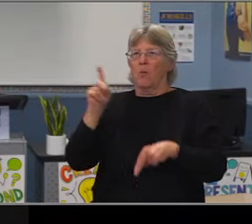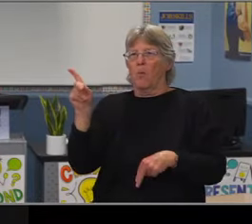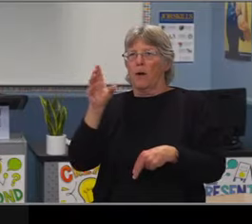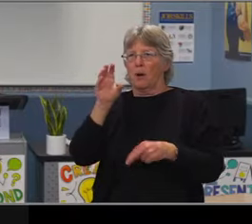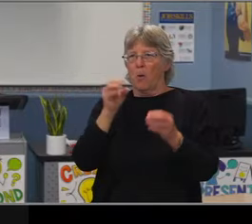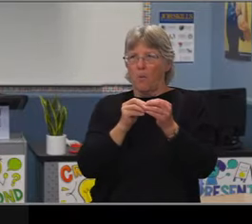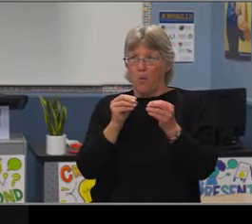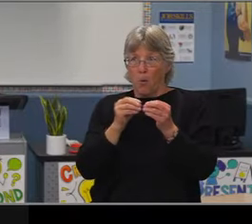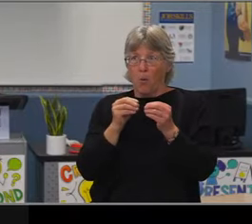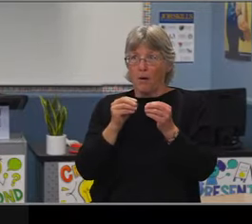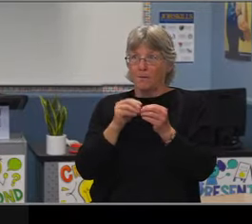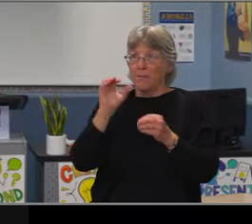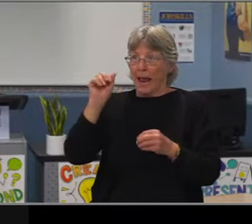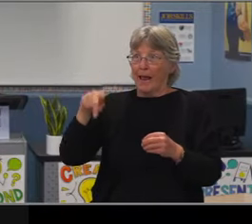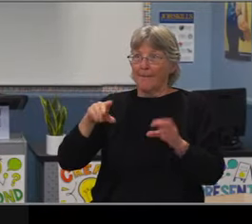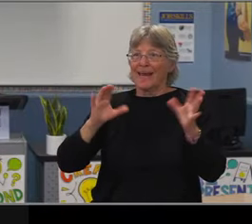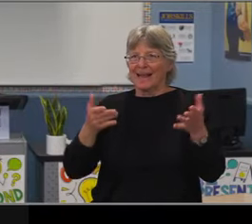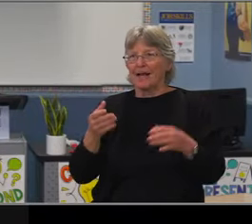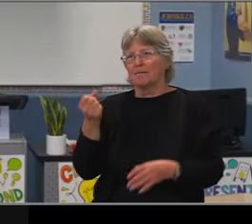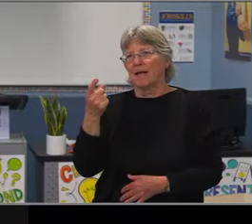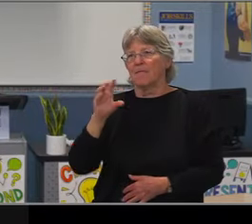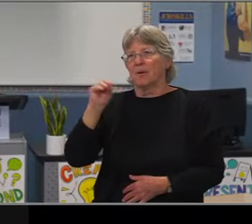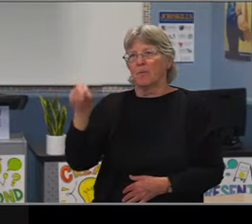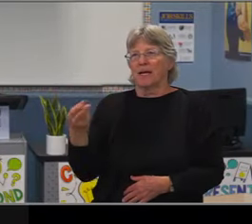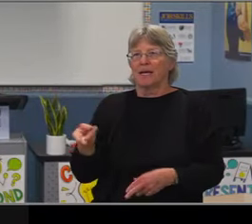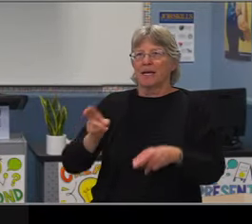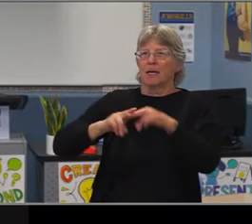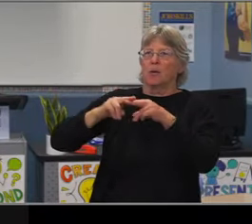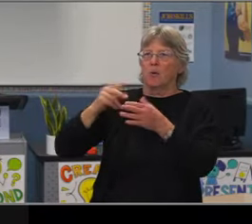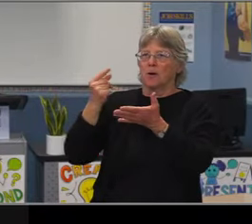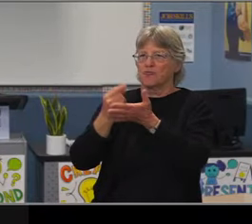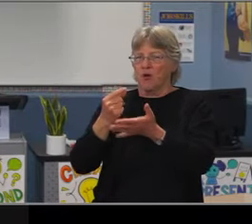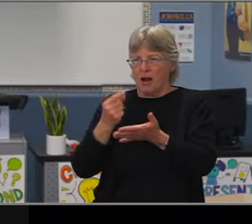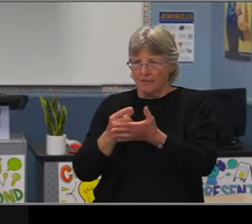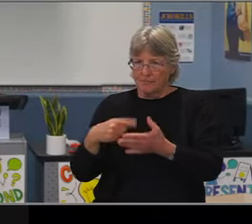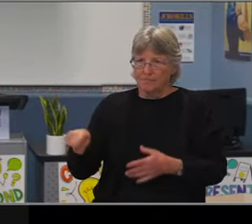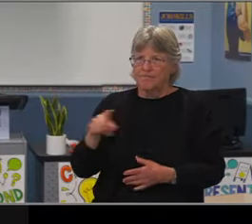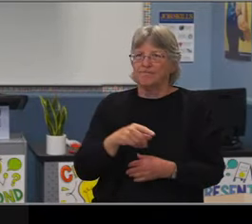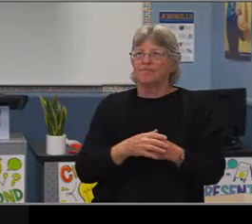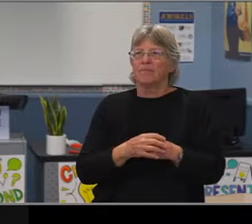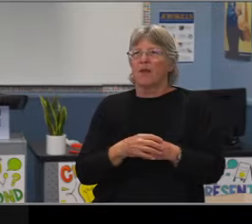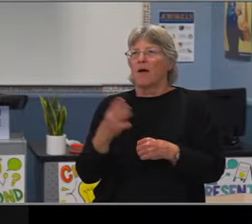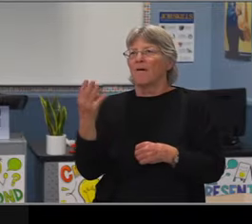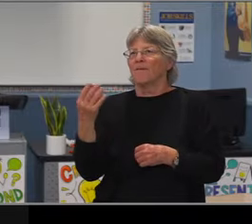For elementary school we looked at placement in math, six accelerated, and I'm gonna apologize to my colleague, Mr. Moskovitz,